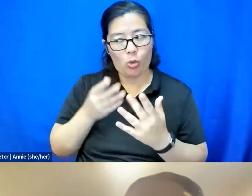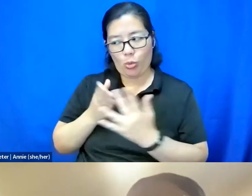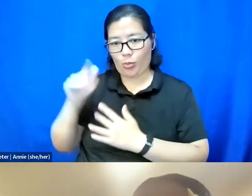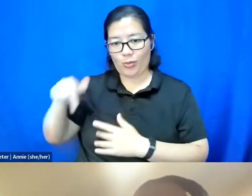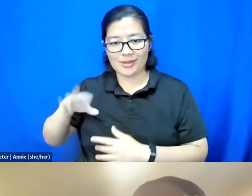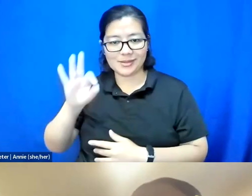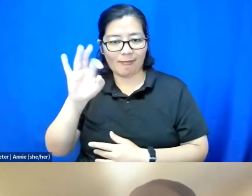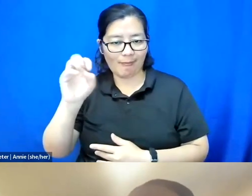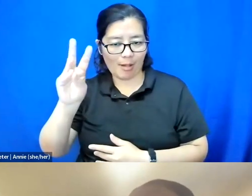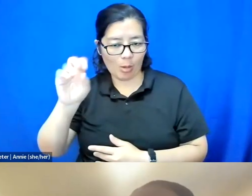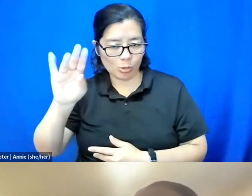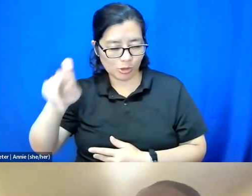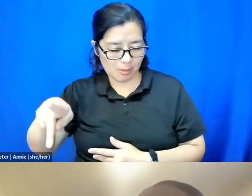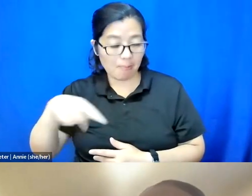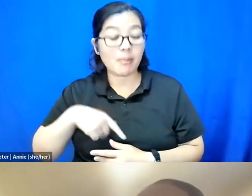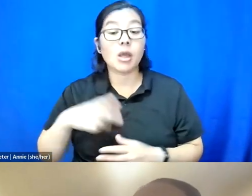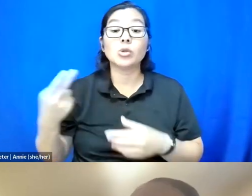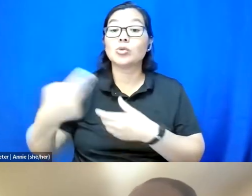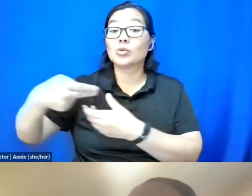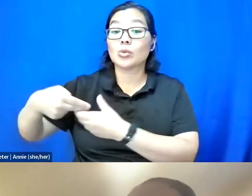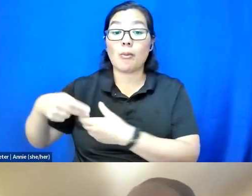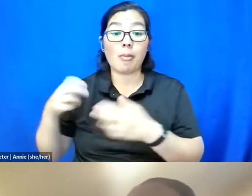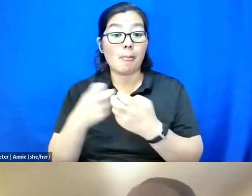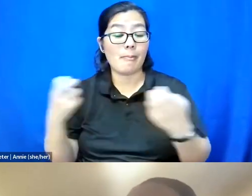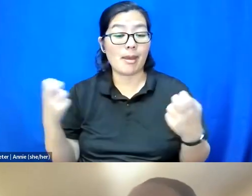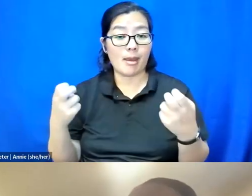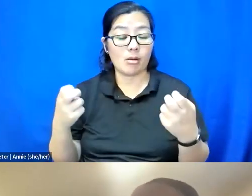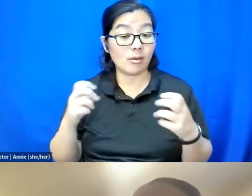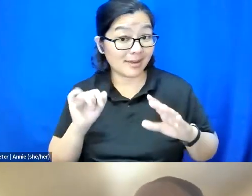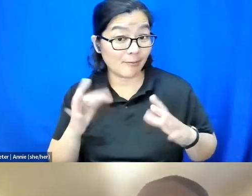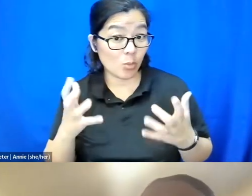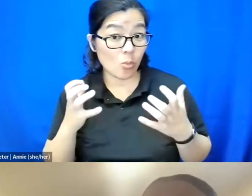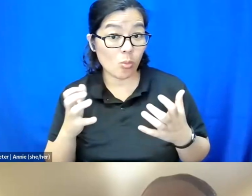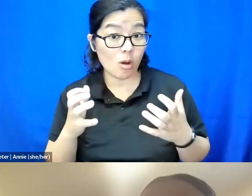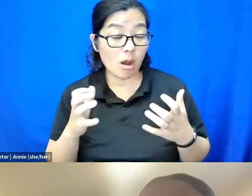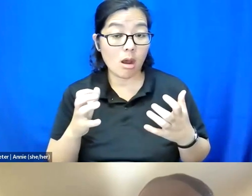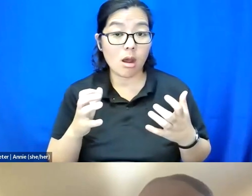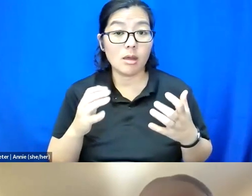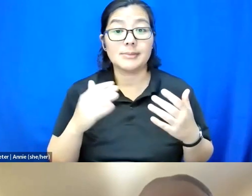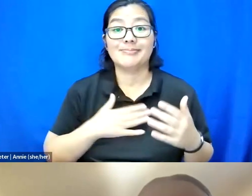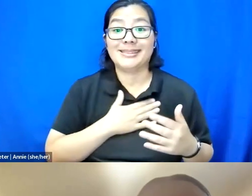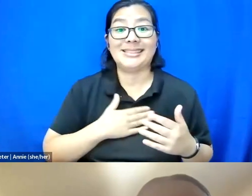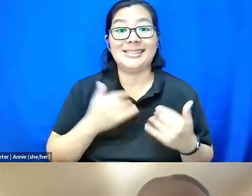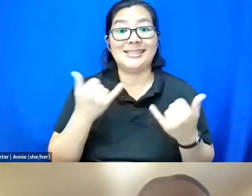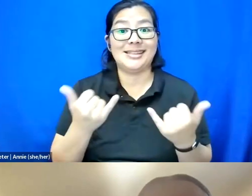And joining us on the panel, and if you'd like, you can please turn your cameras on,